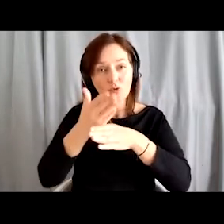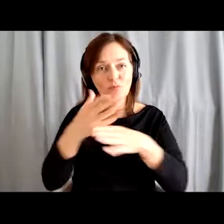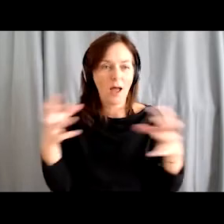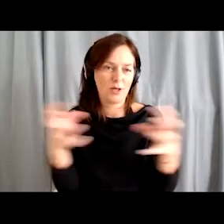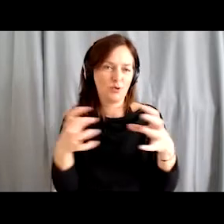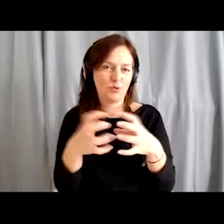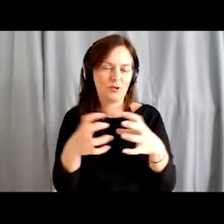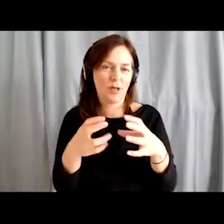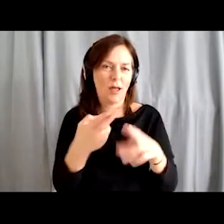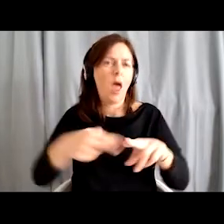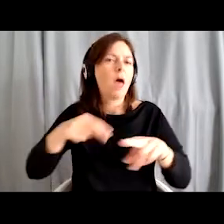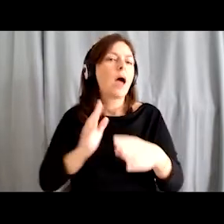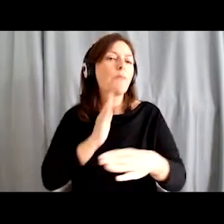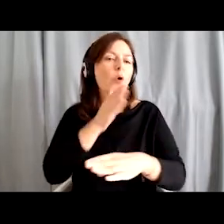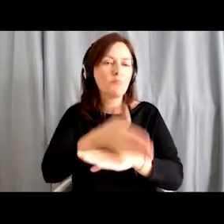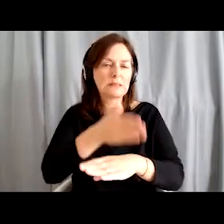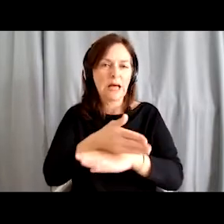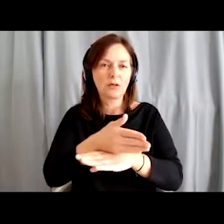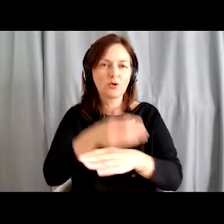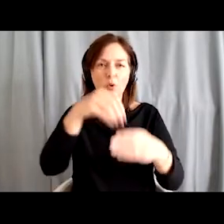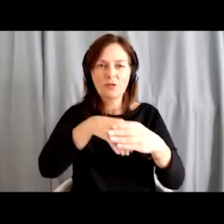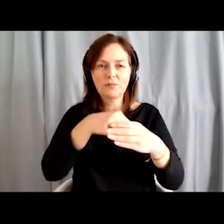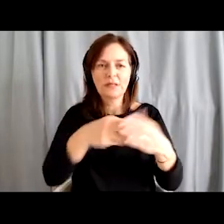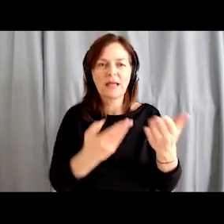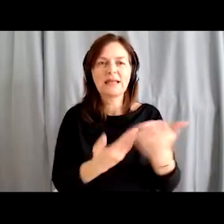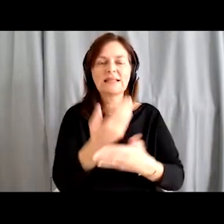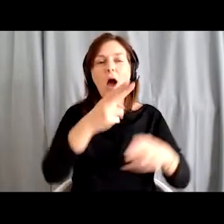The most visited activities are those for maintaining health at all levels.